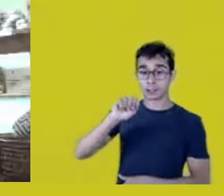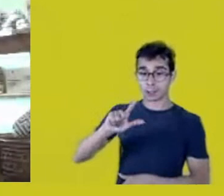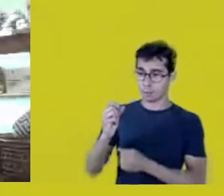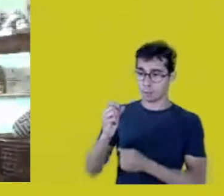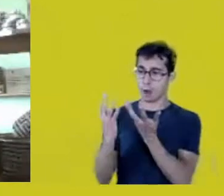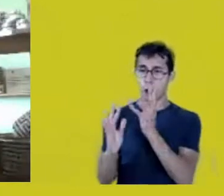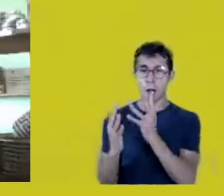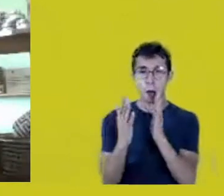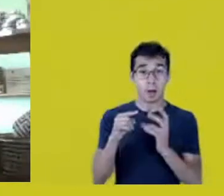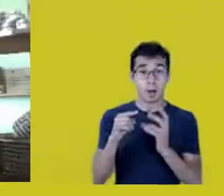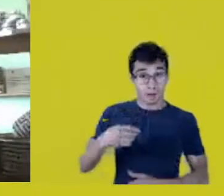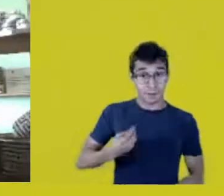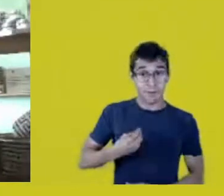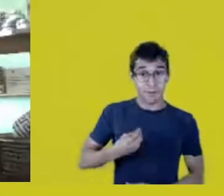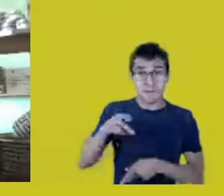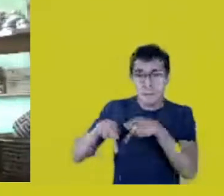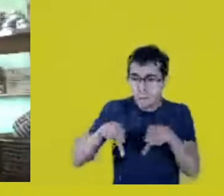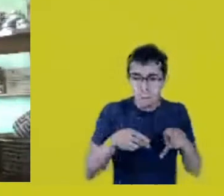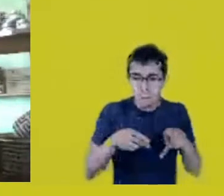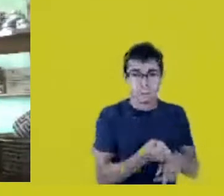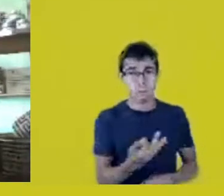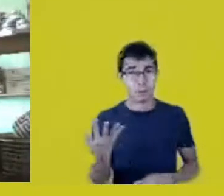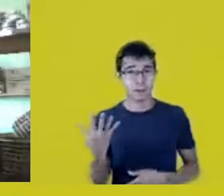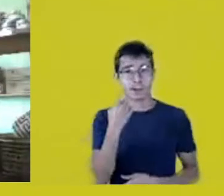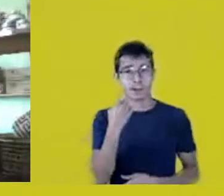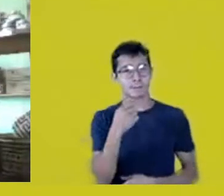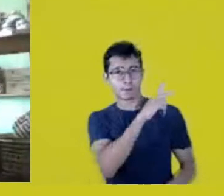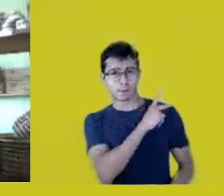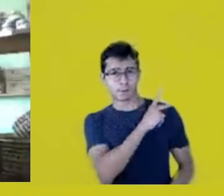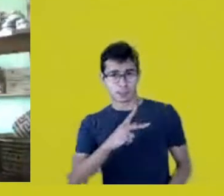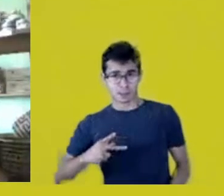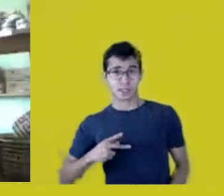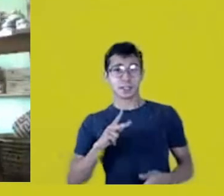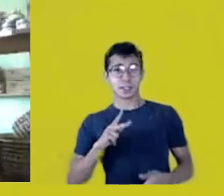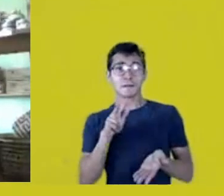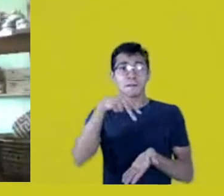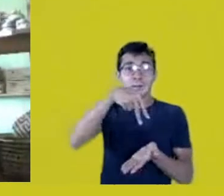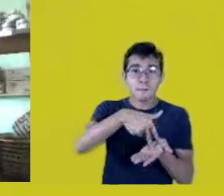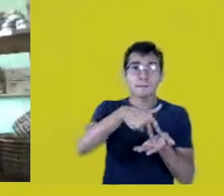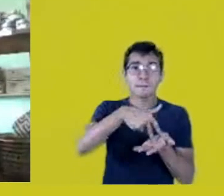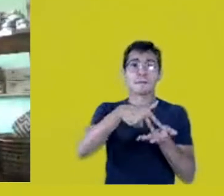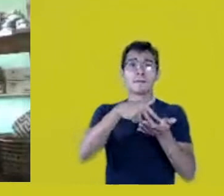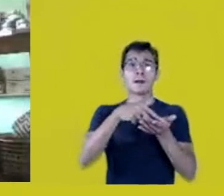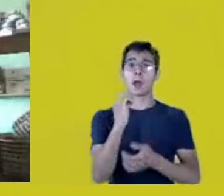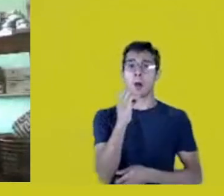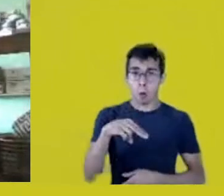And here we have a president who goes to the UN’s 75th General Assembly